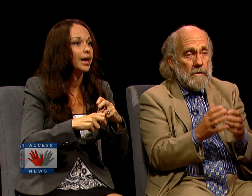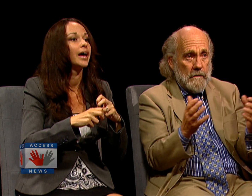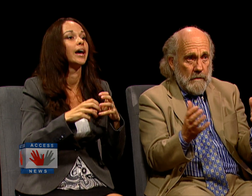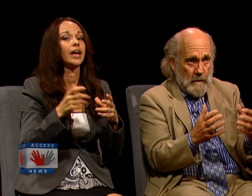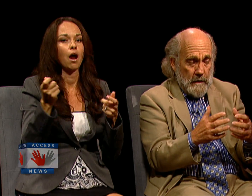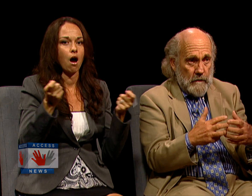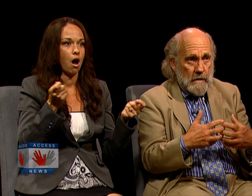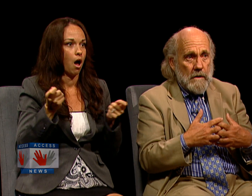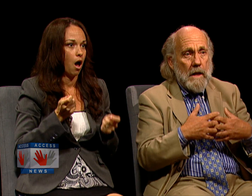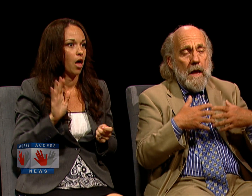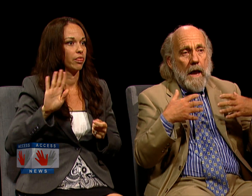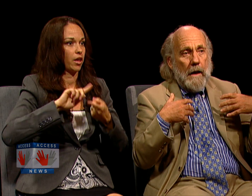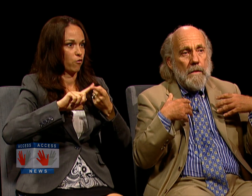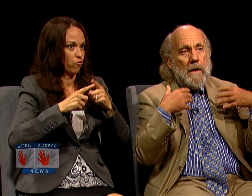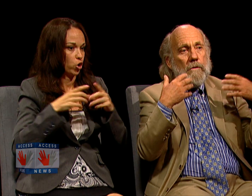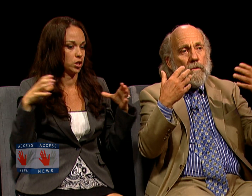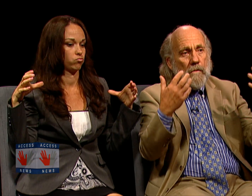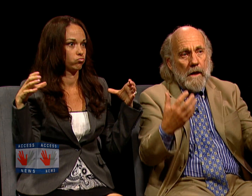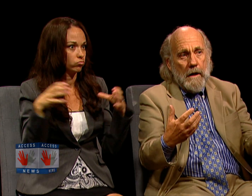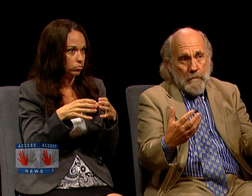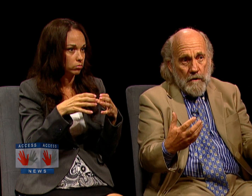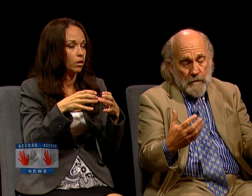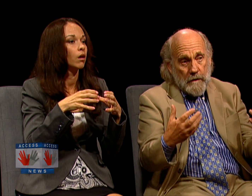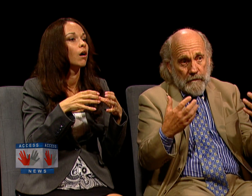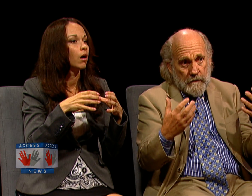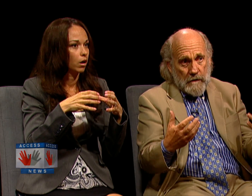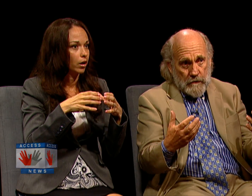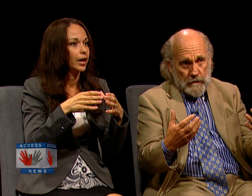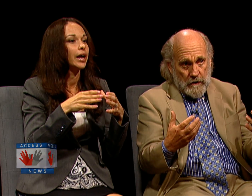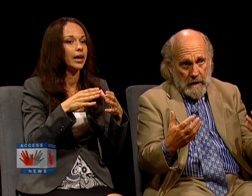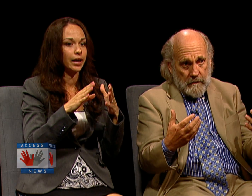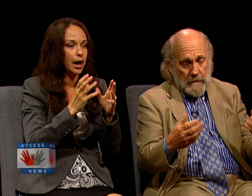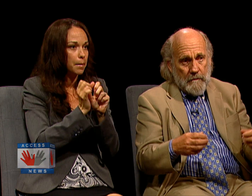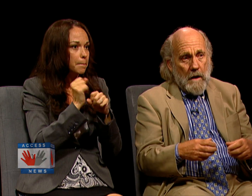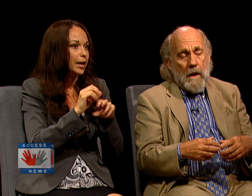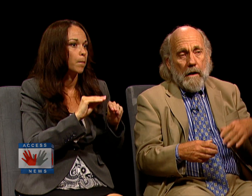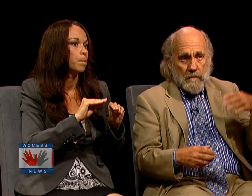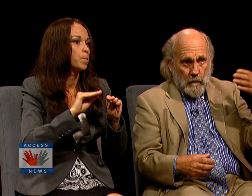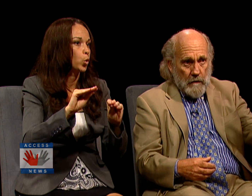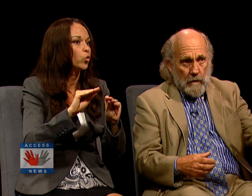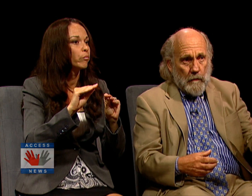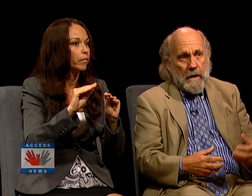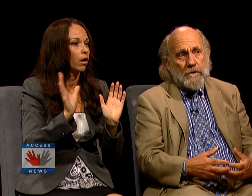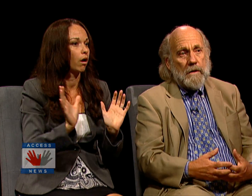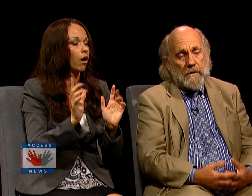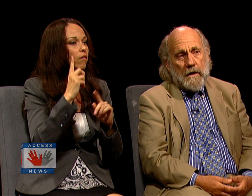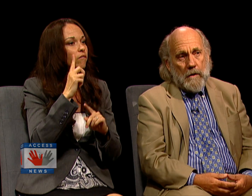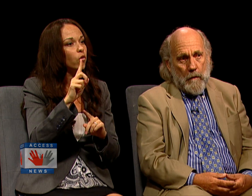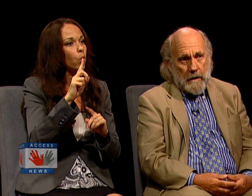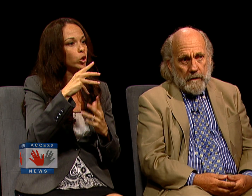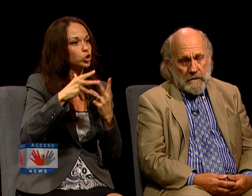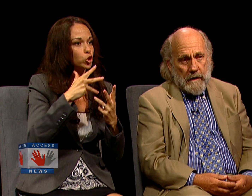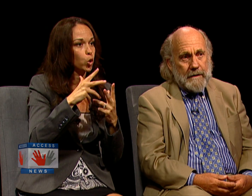AND COMPATRIOTS, AND THEN CREATE A MOVEMENT FOR SOCIAL CHANGE. AS ONE OLD RANCHER OUTSIDE OF WACO SAID,